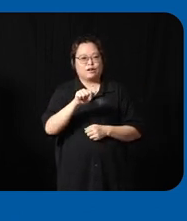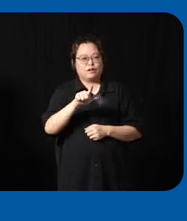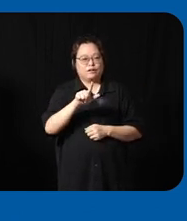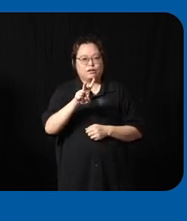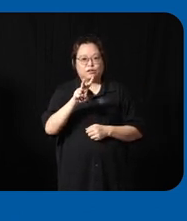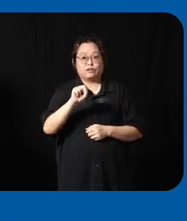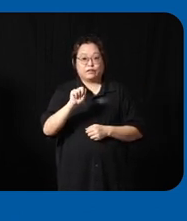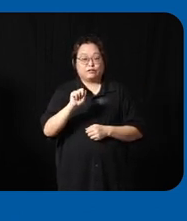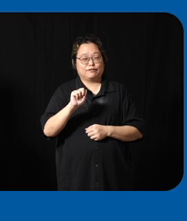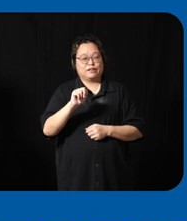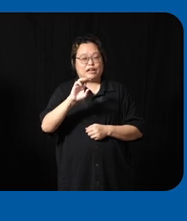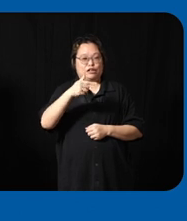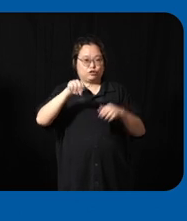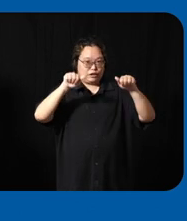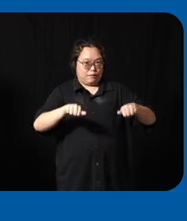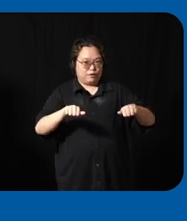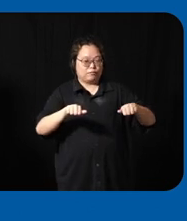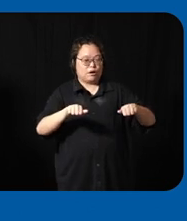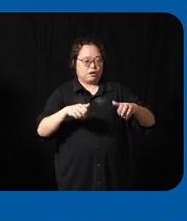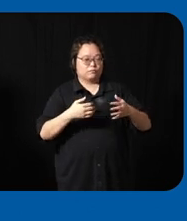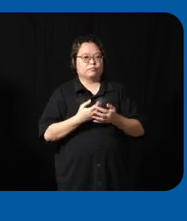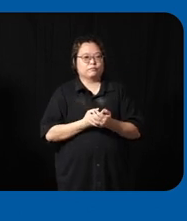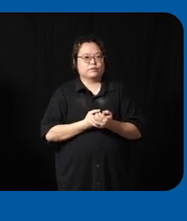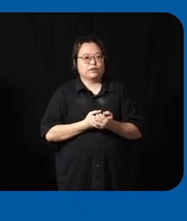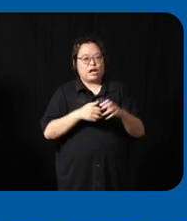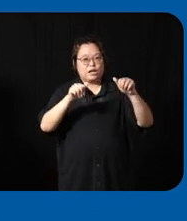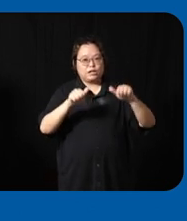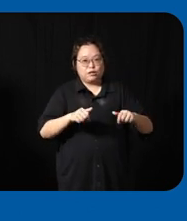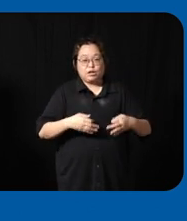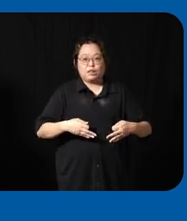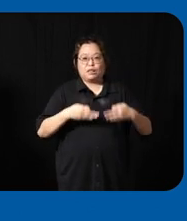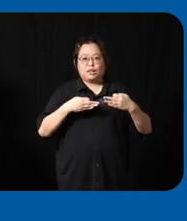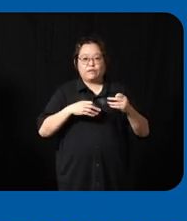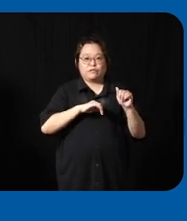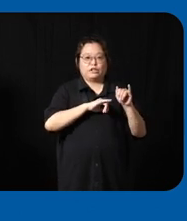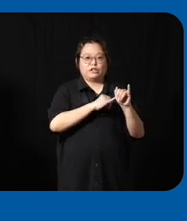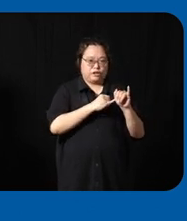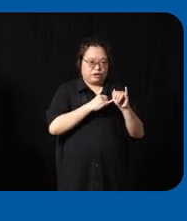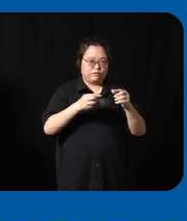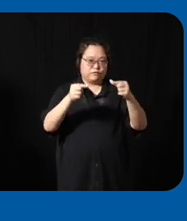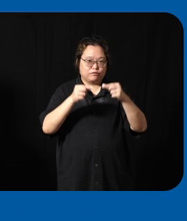SG en administers the uh ening lives initiative Grant where we work with different partners to